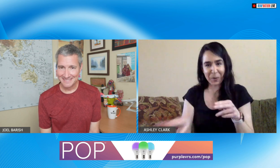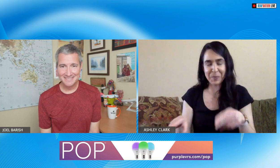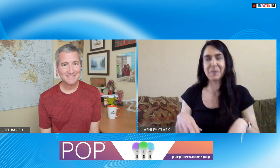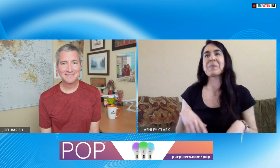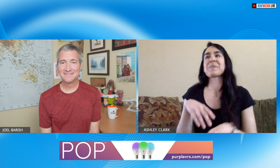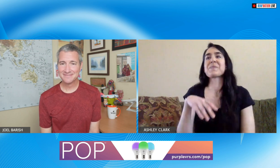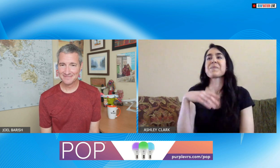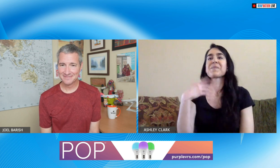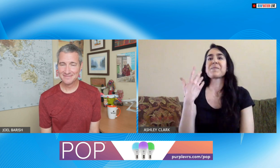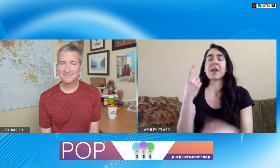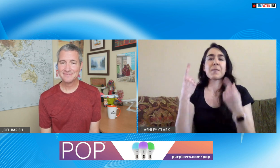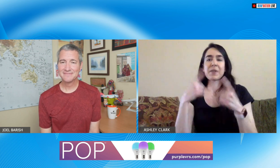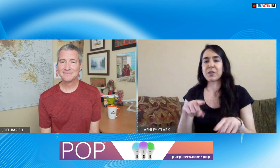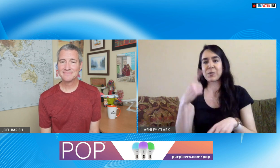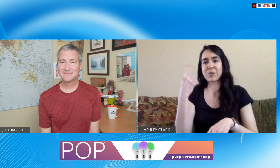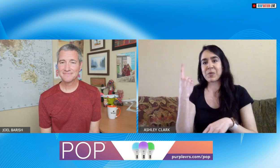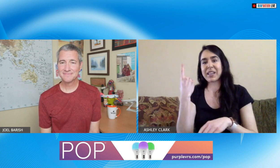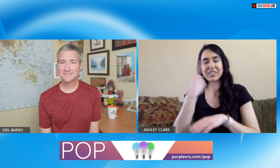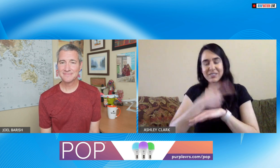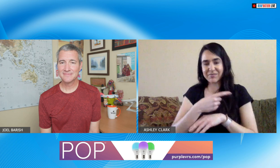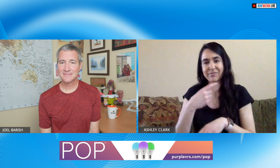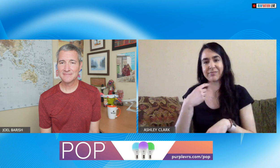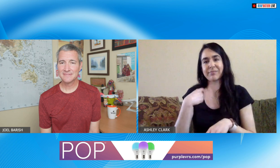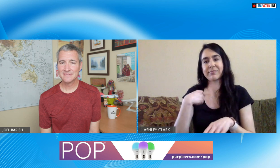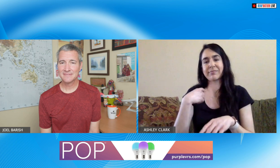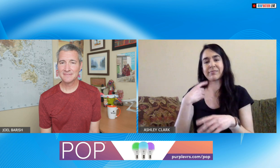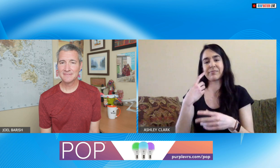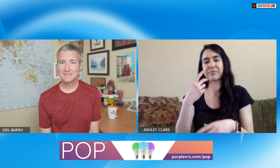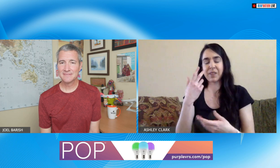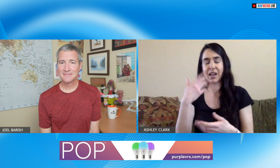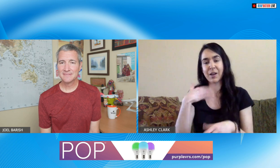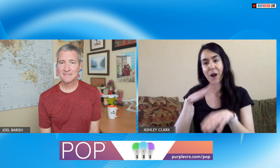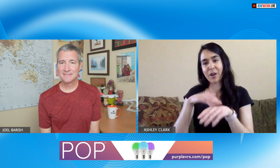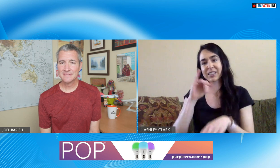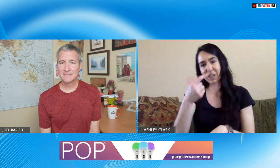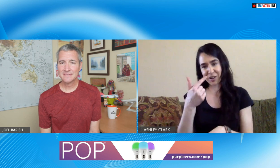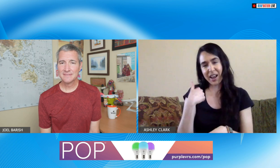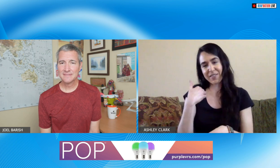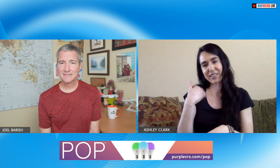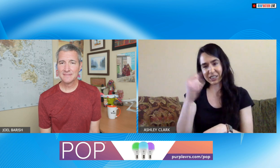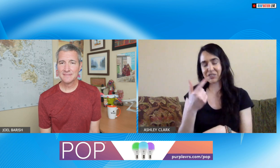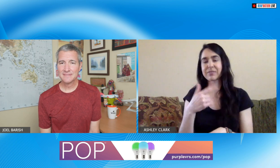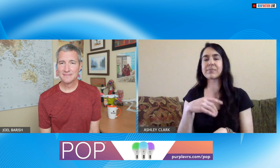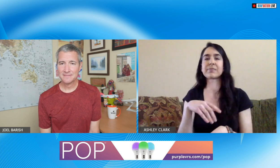story but I'll try to keep it short it just happened to be that I was on